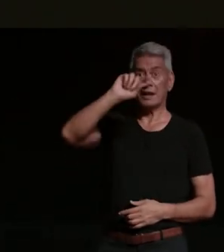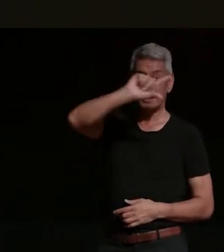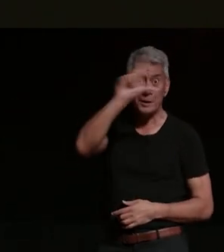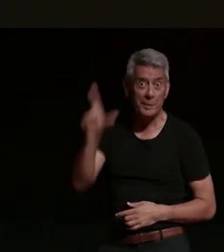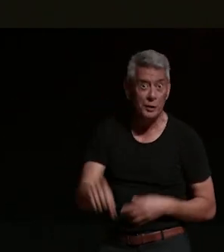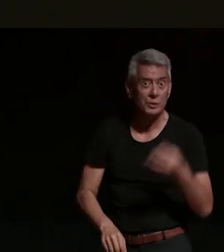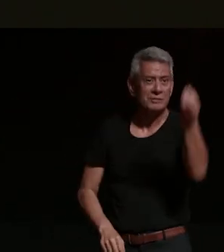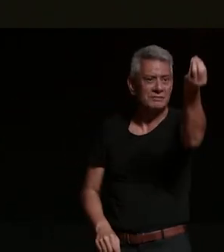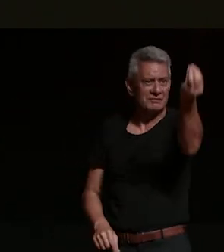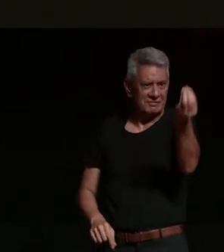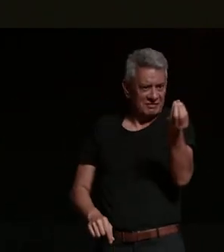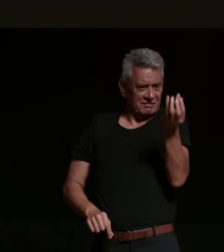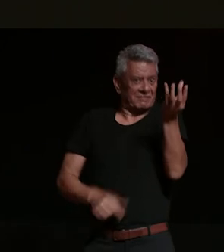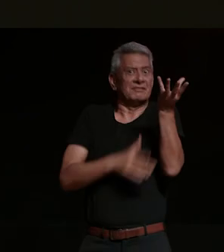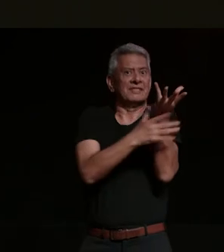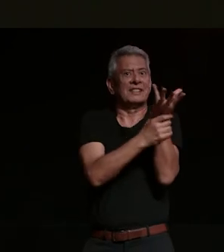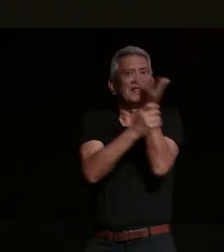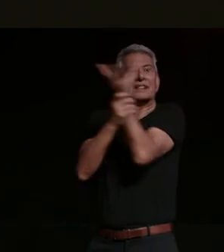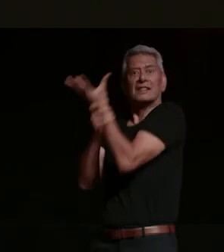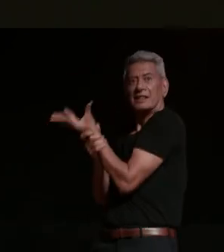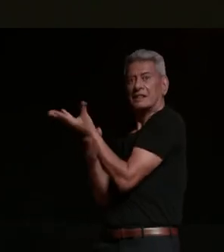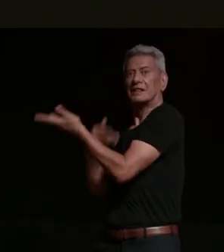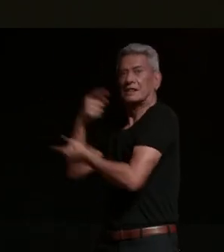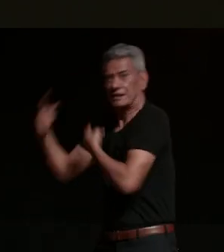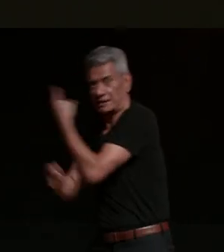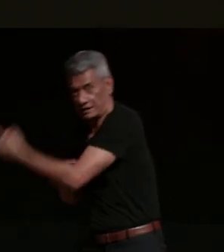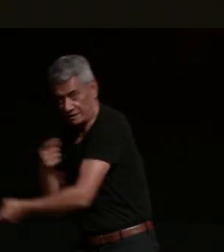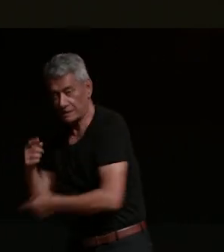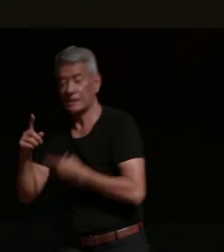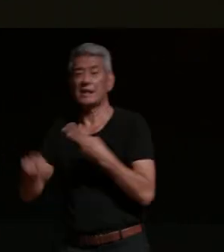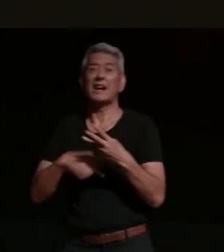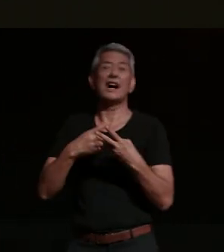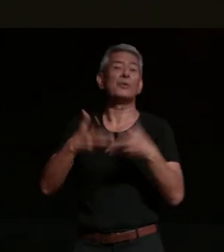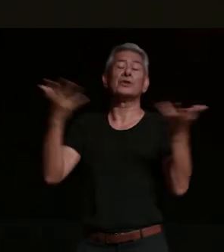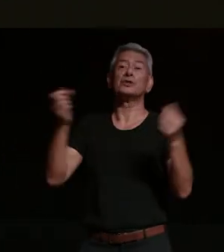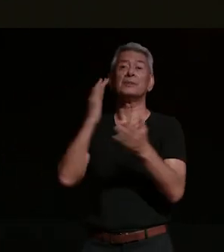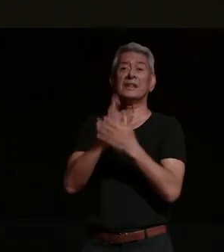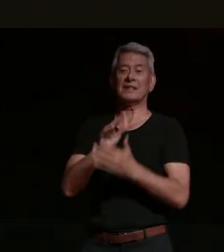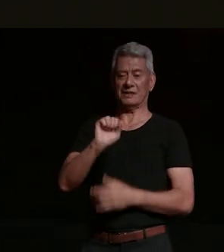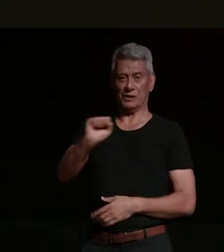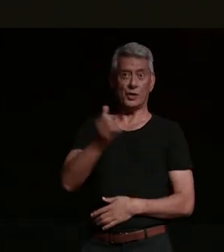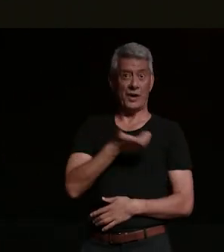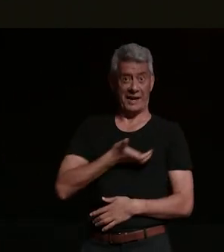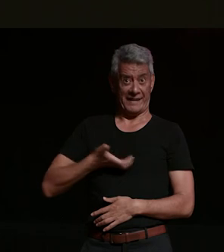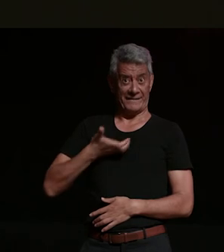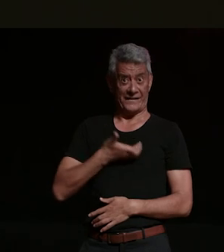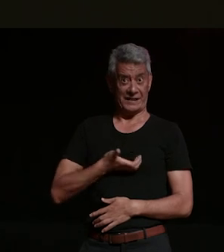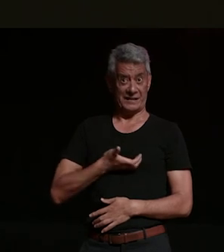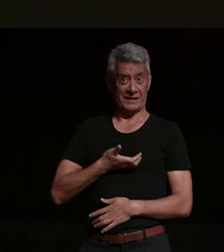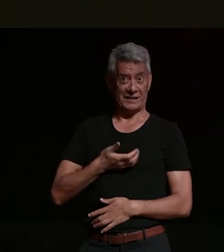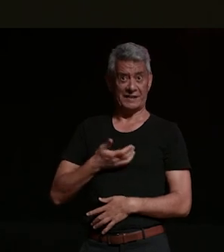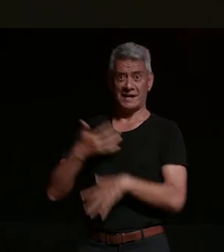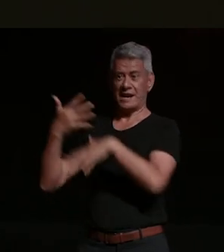to you come home i want to be an entire concert to you the collective harmonies of an entire stadium